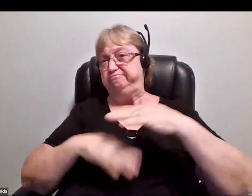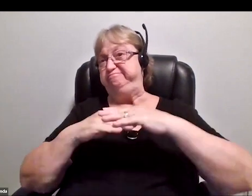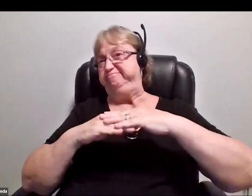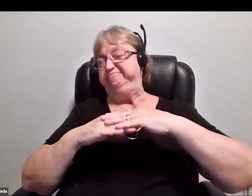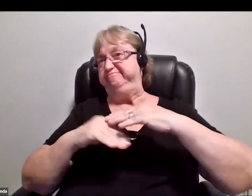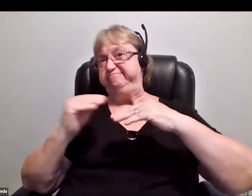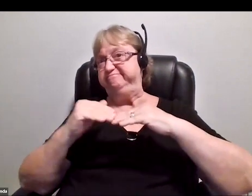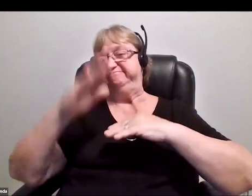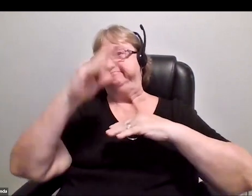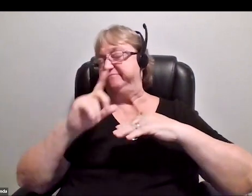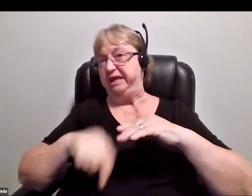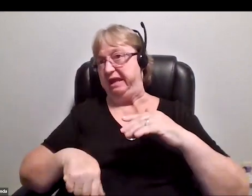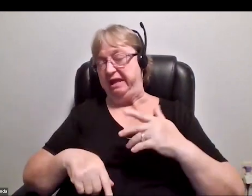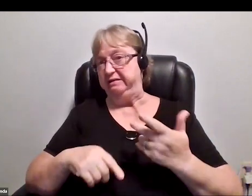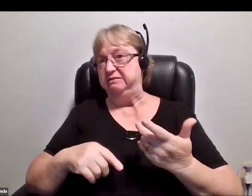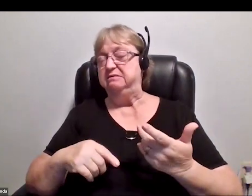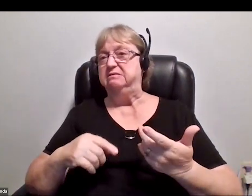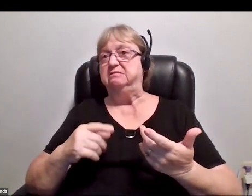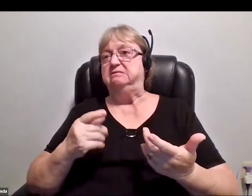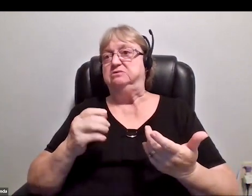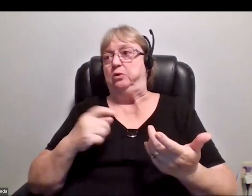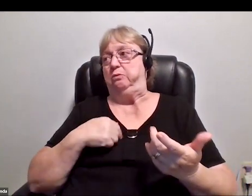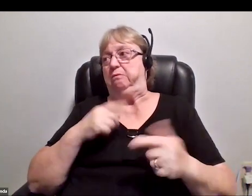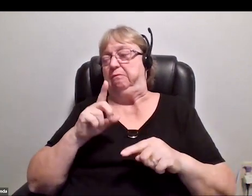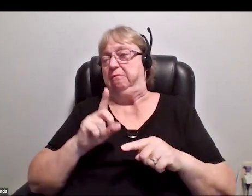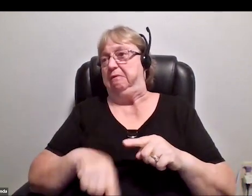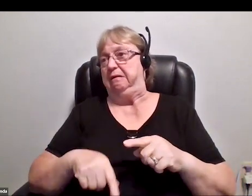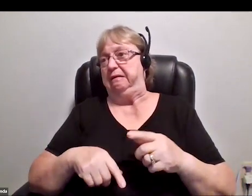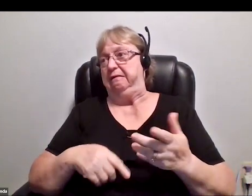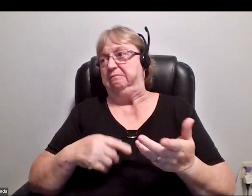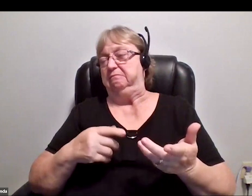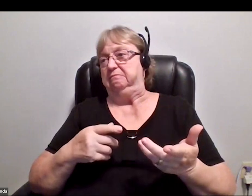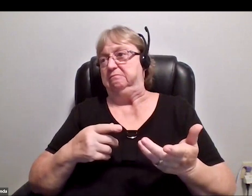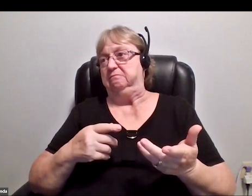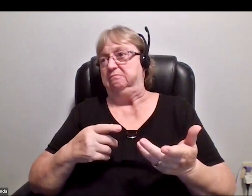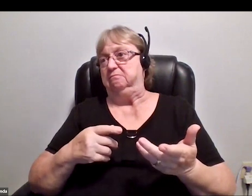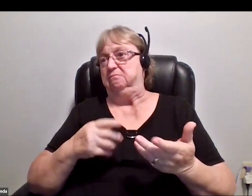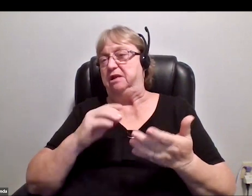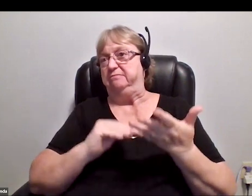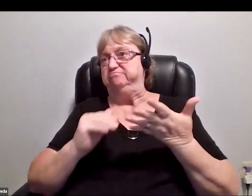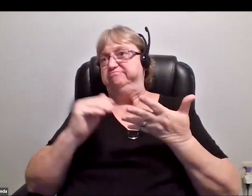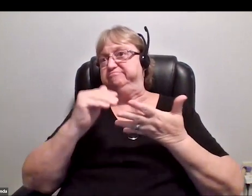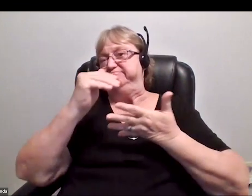Even as an enlisted man, I would not have been able to progress very far in the military.